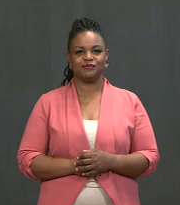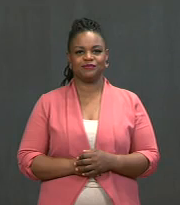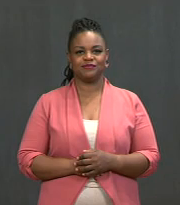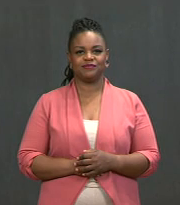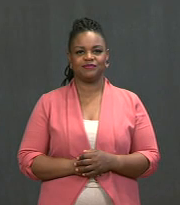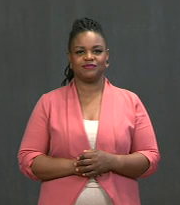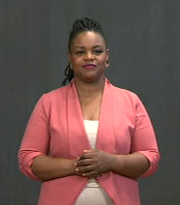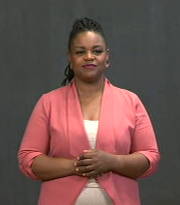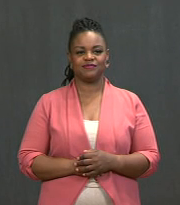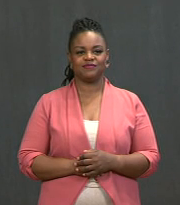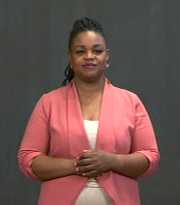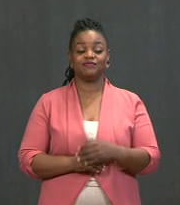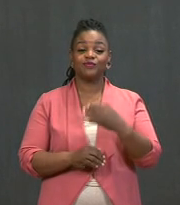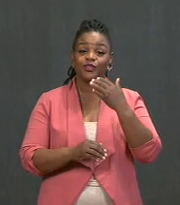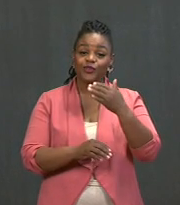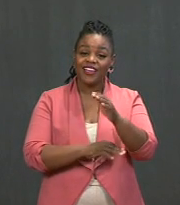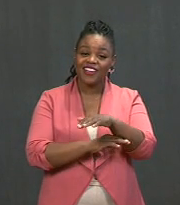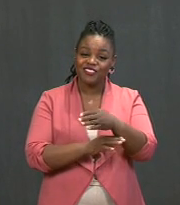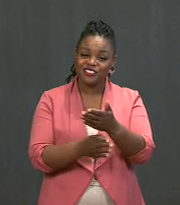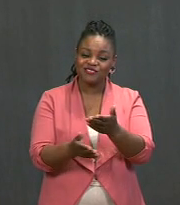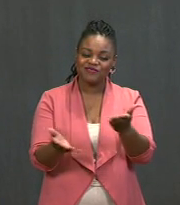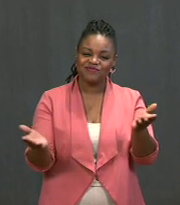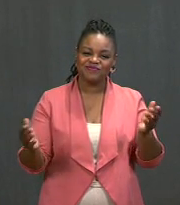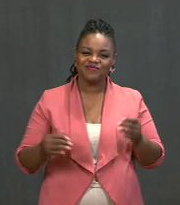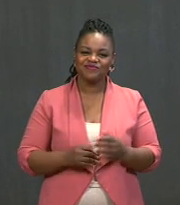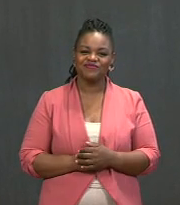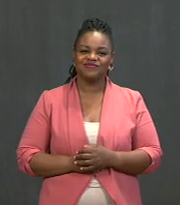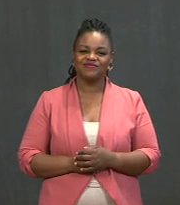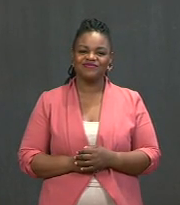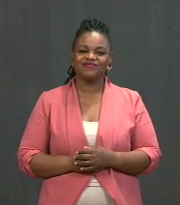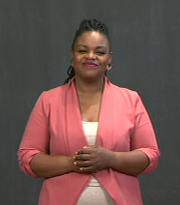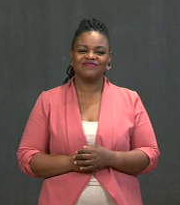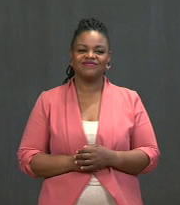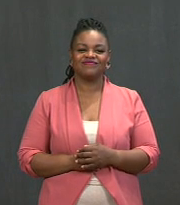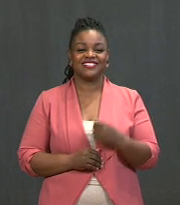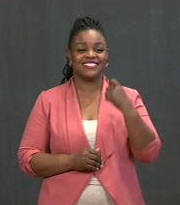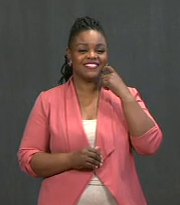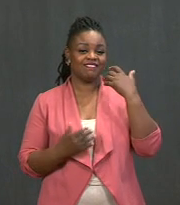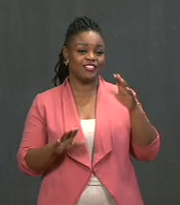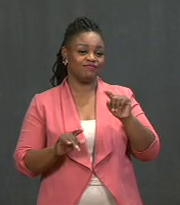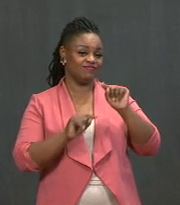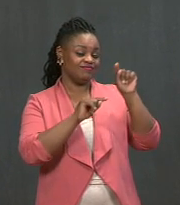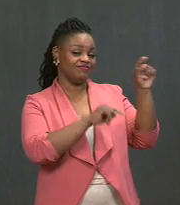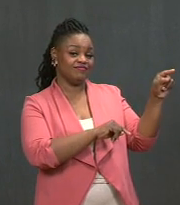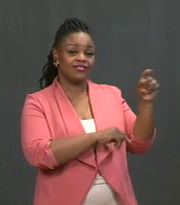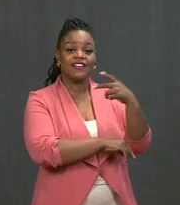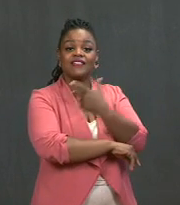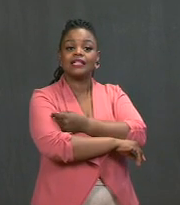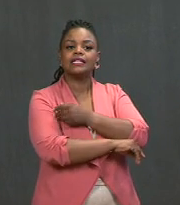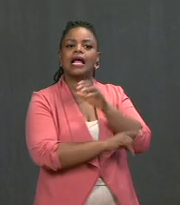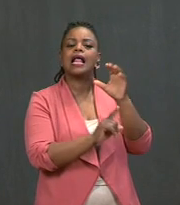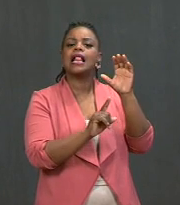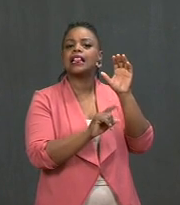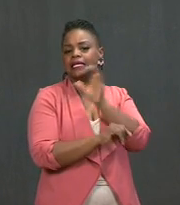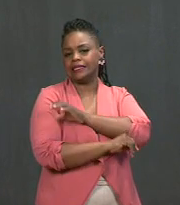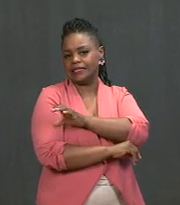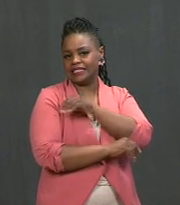The President: Good afternoon, everyone. I just visited a vaccination clinic in Virginia, at the Virginia Theological Seminary